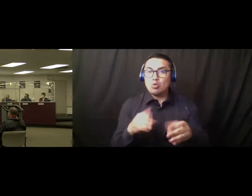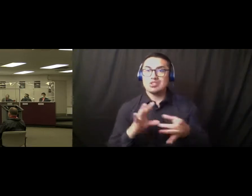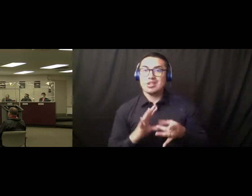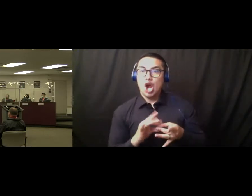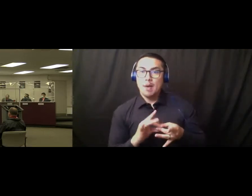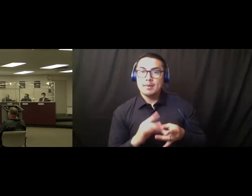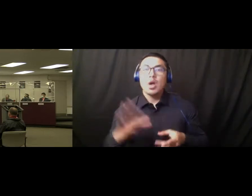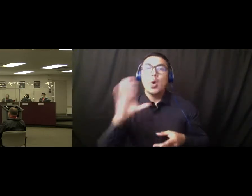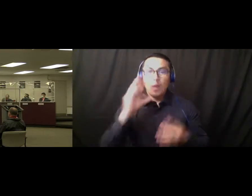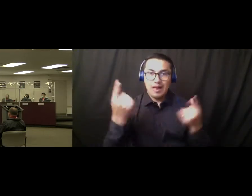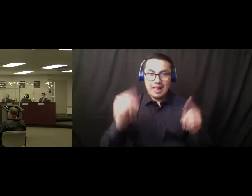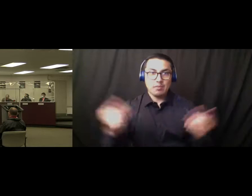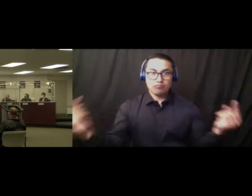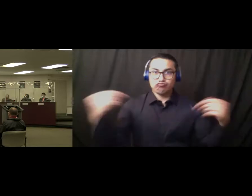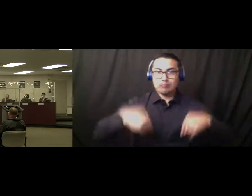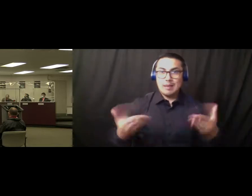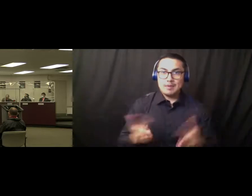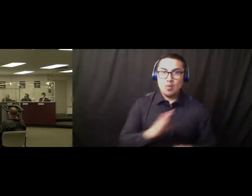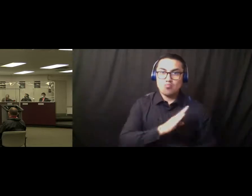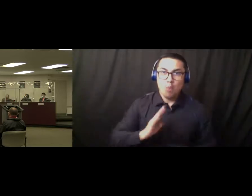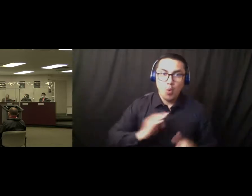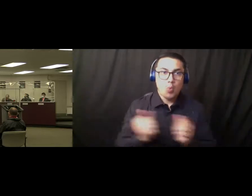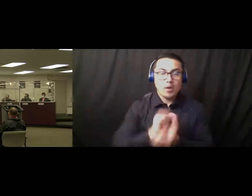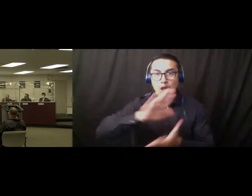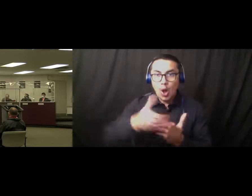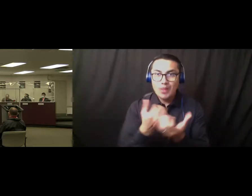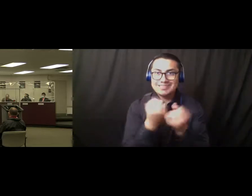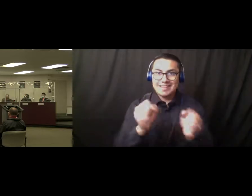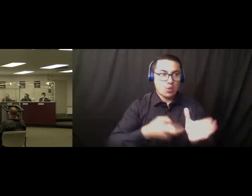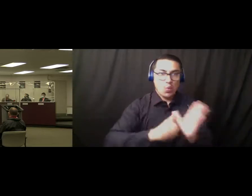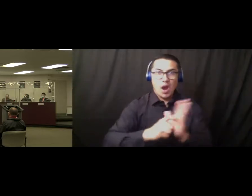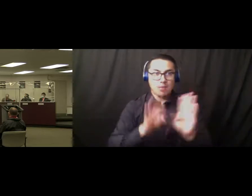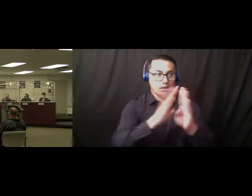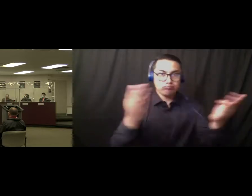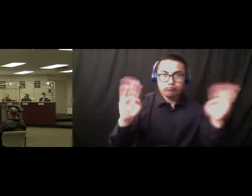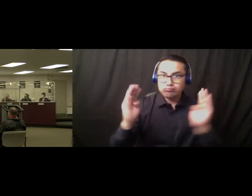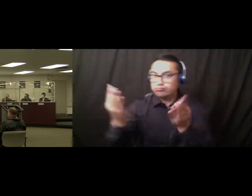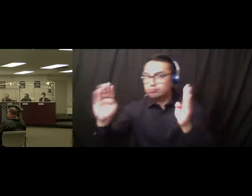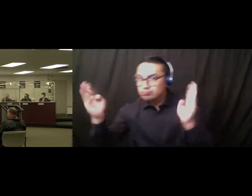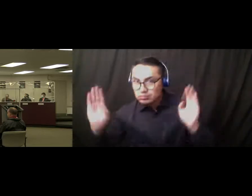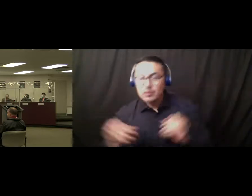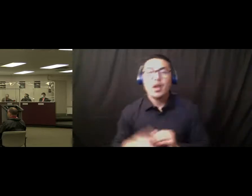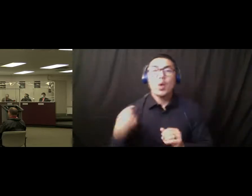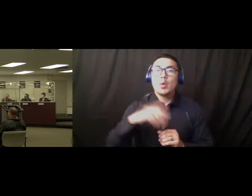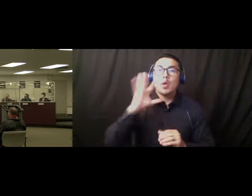place here at the Board with all the safety requirements that you see, we will be publishing the methods and protocols that will be used to